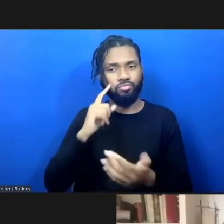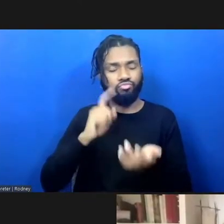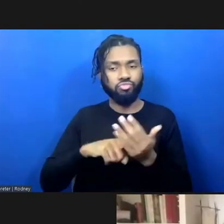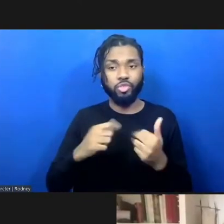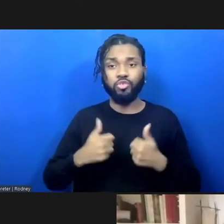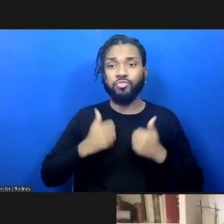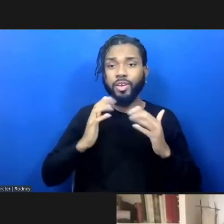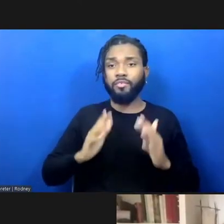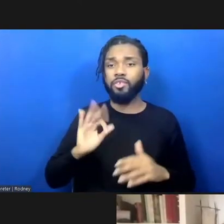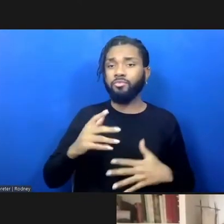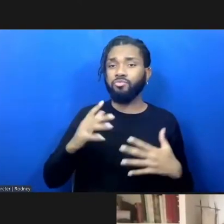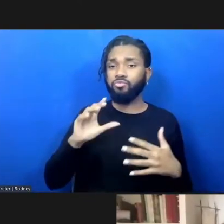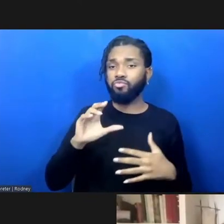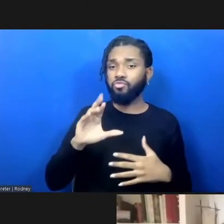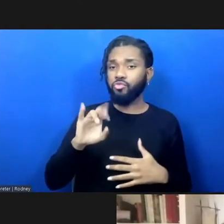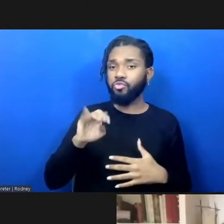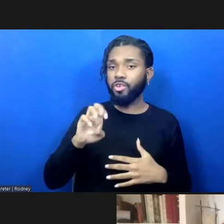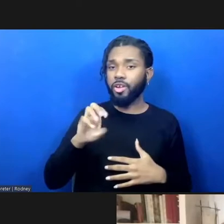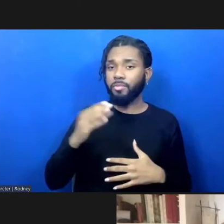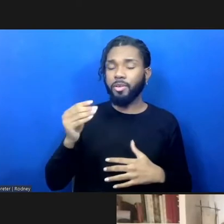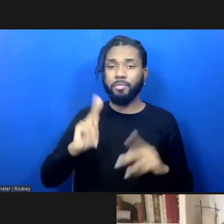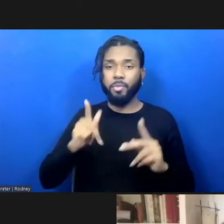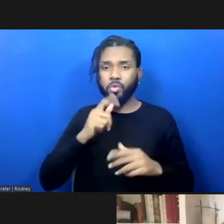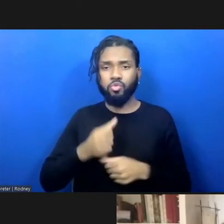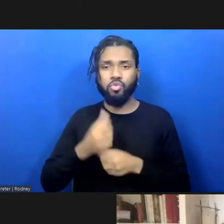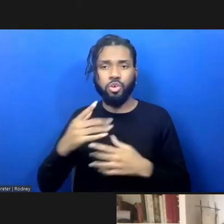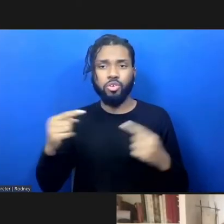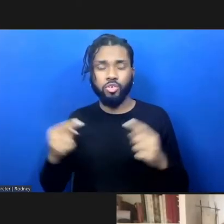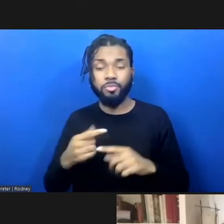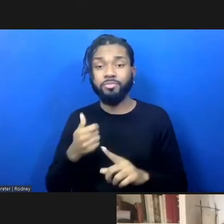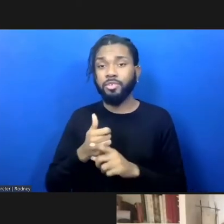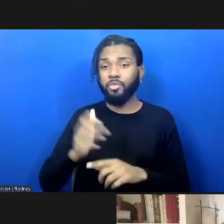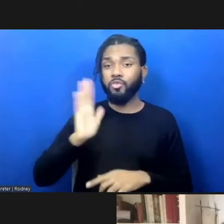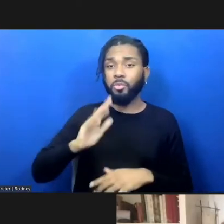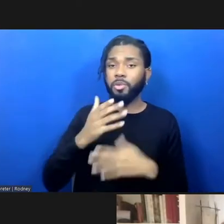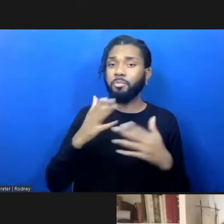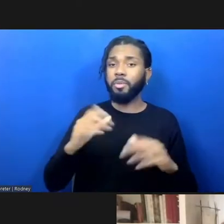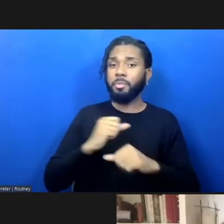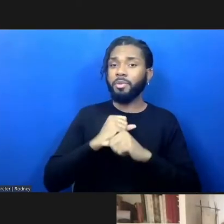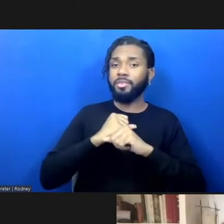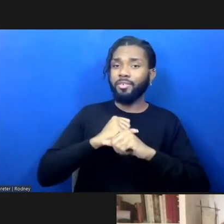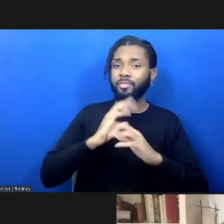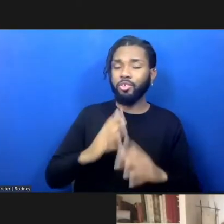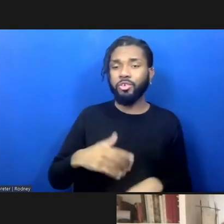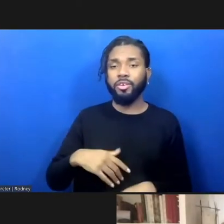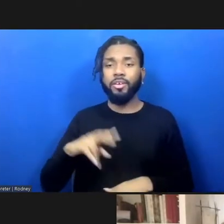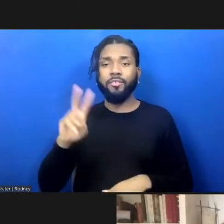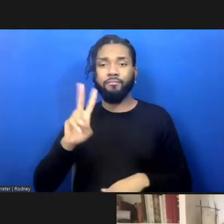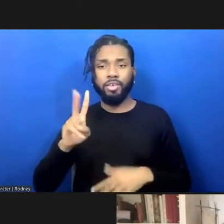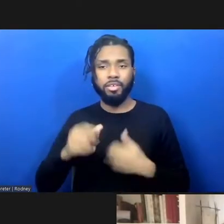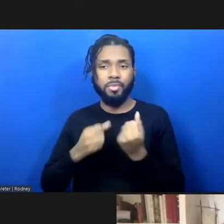And a former public defender and victim advocate, she is a frequent guest